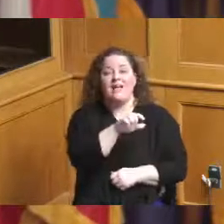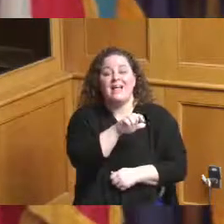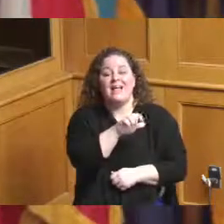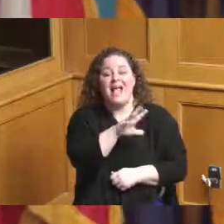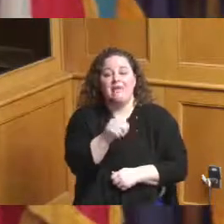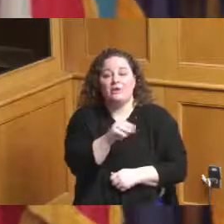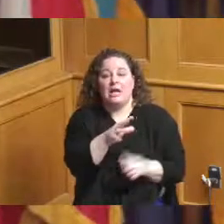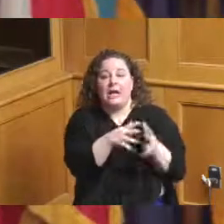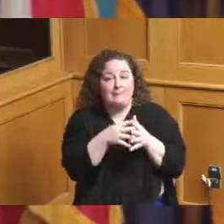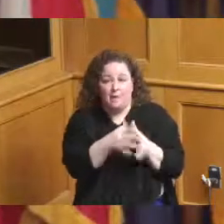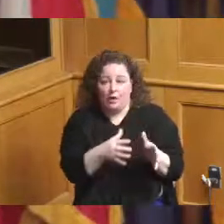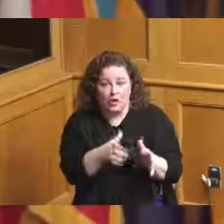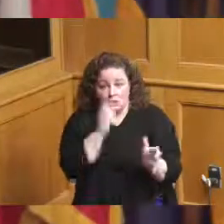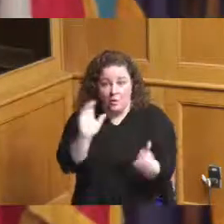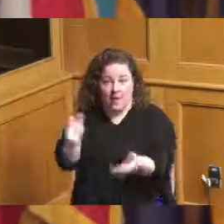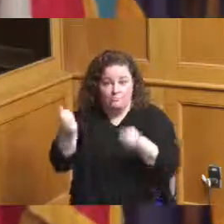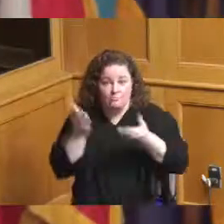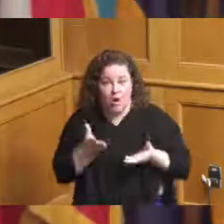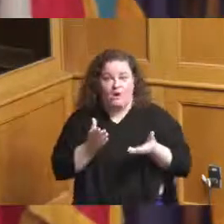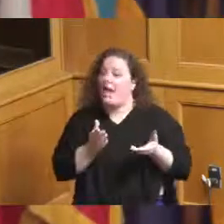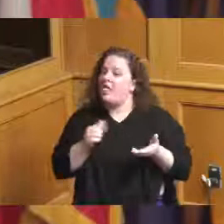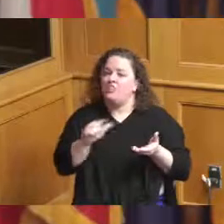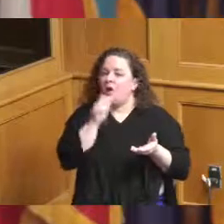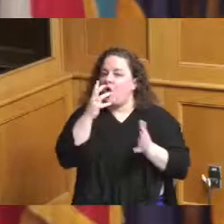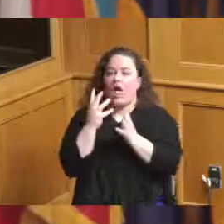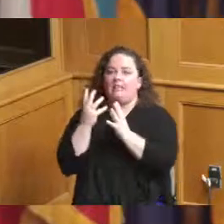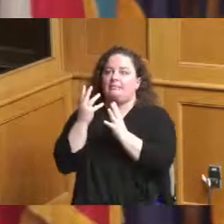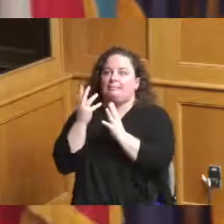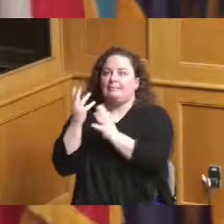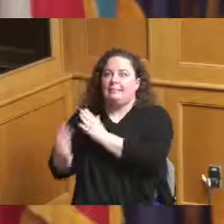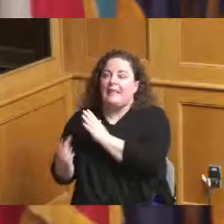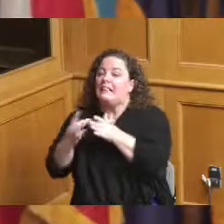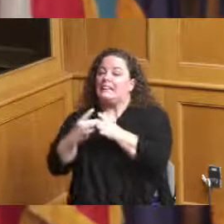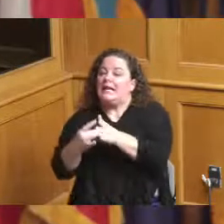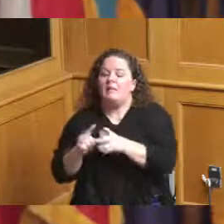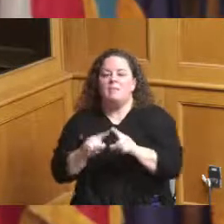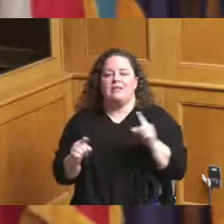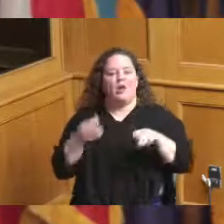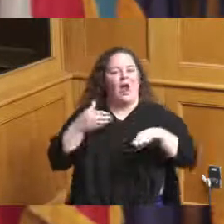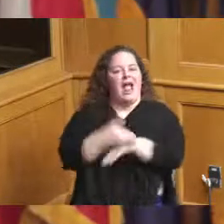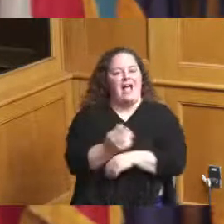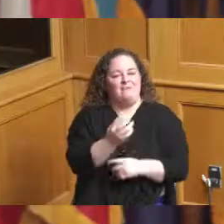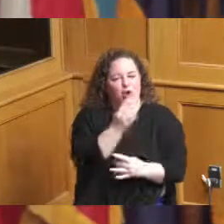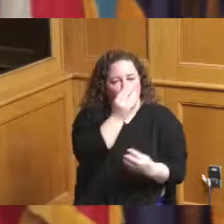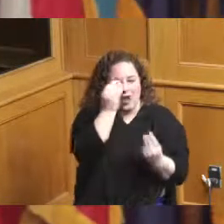not leading this they're the afterthought and I'm trying to kind of change that but you mentioned